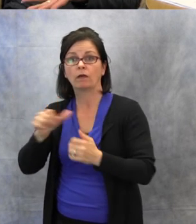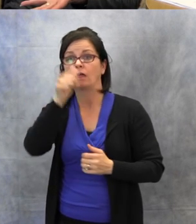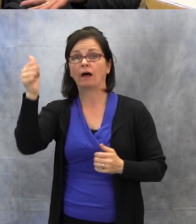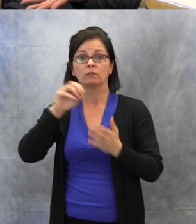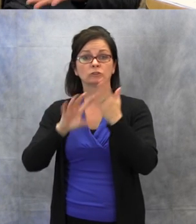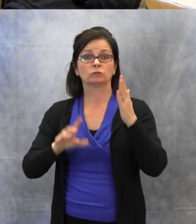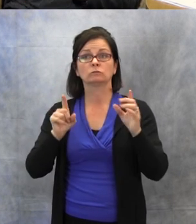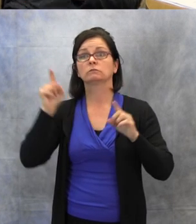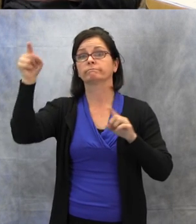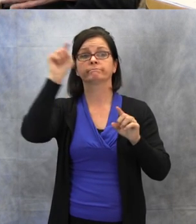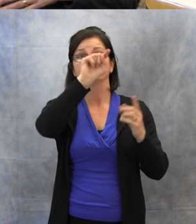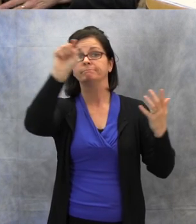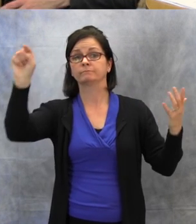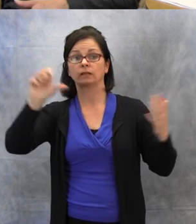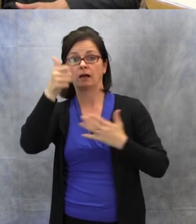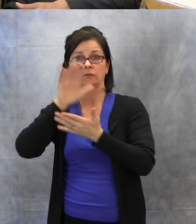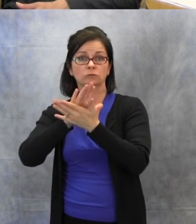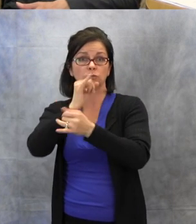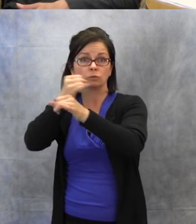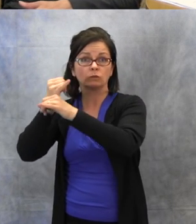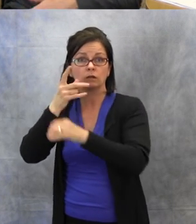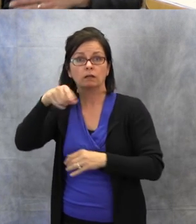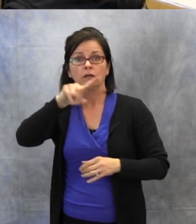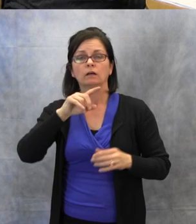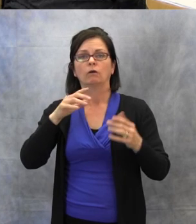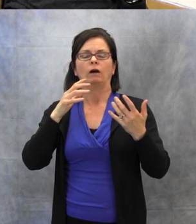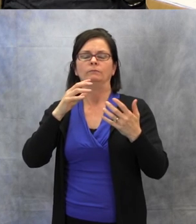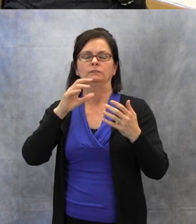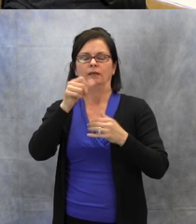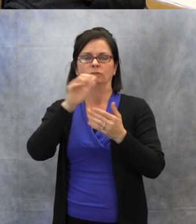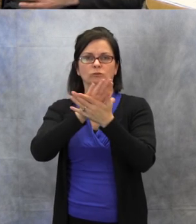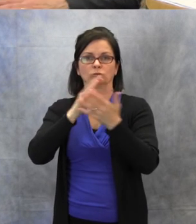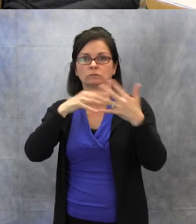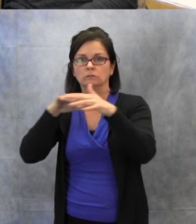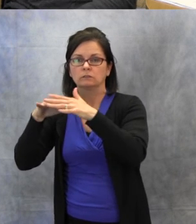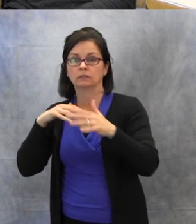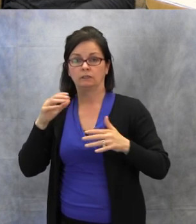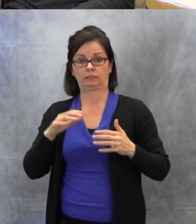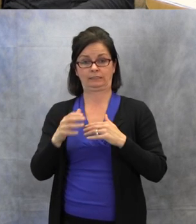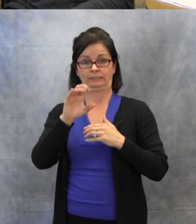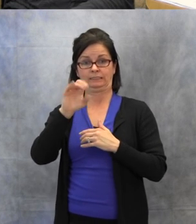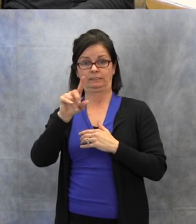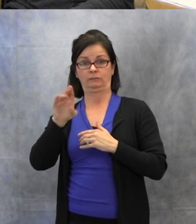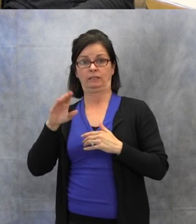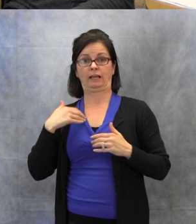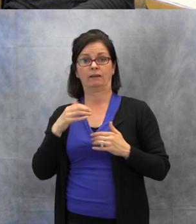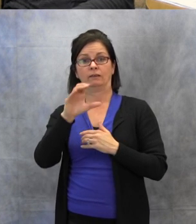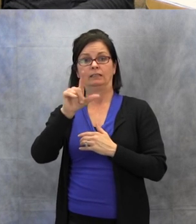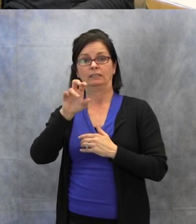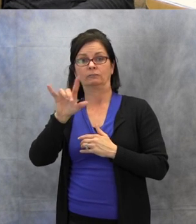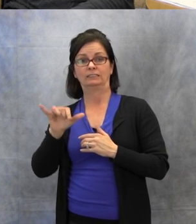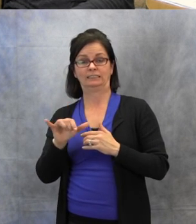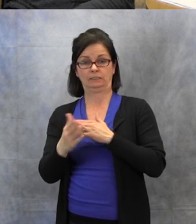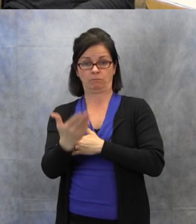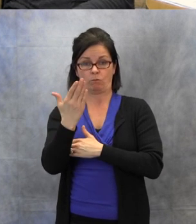event, where kids can connect in from far away to the students here and have that chance to connect